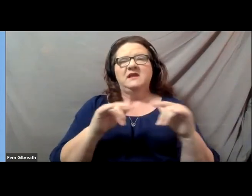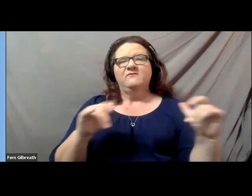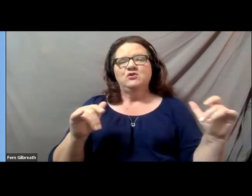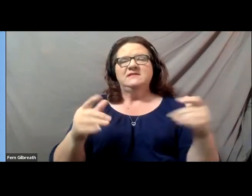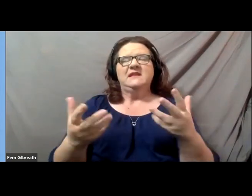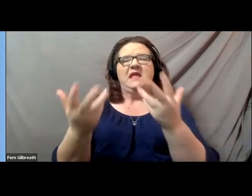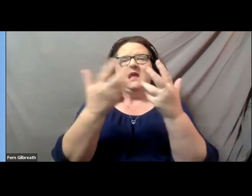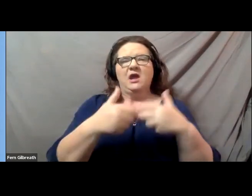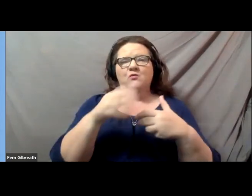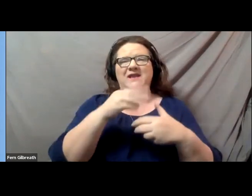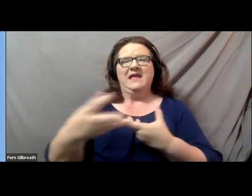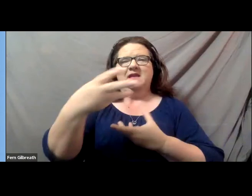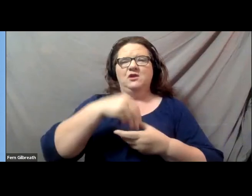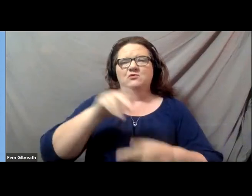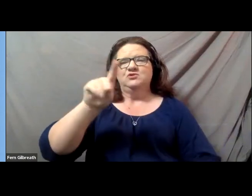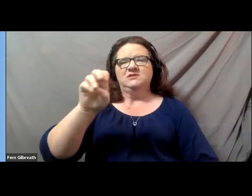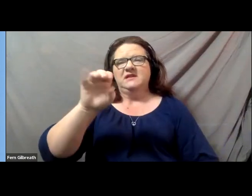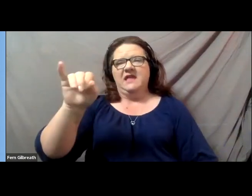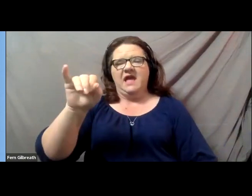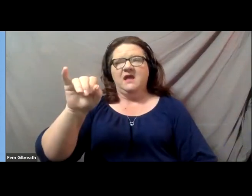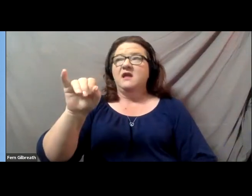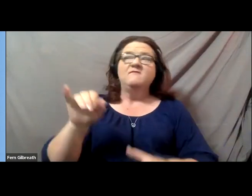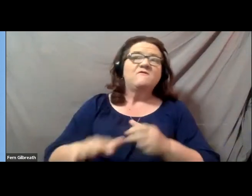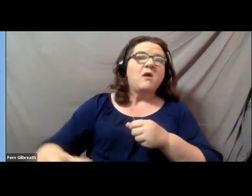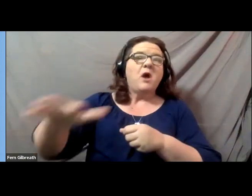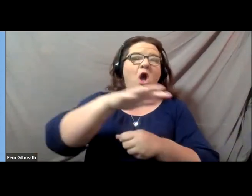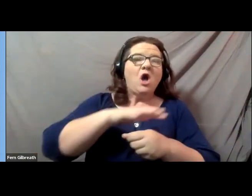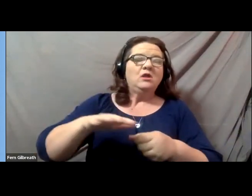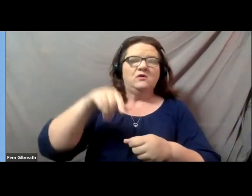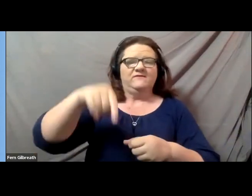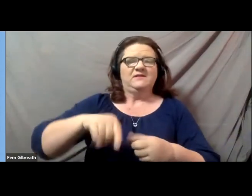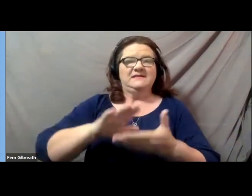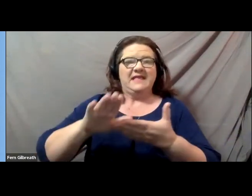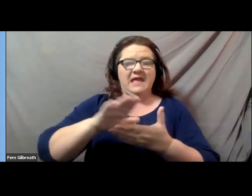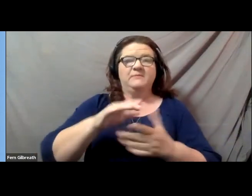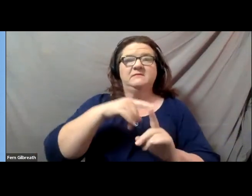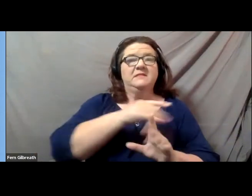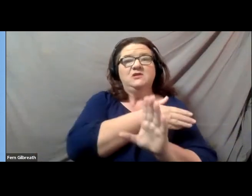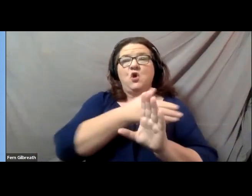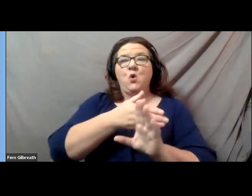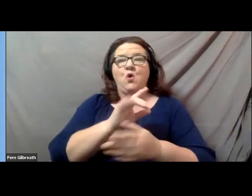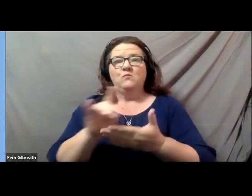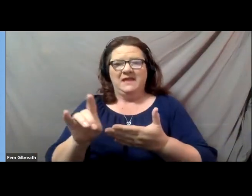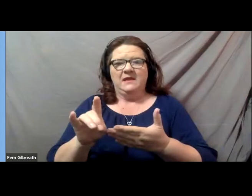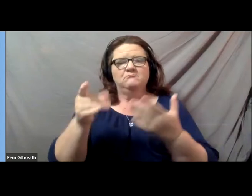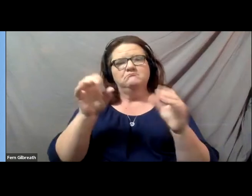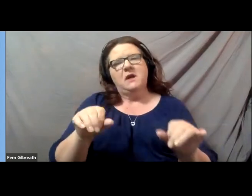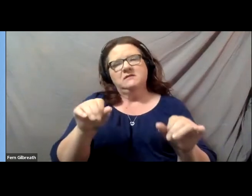from all across campus helped to make this event and the week’s events possible. They’ve been both purposeful and important.